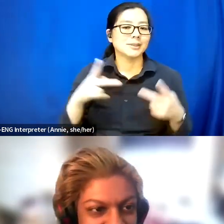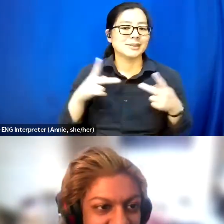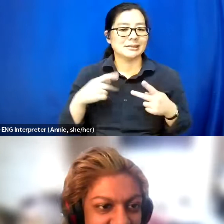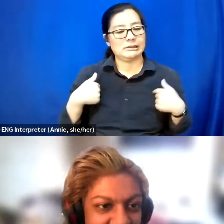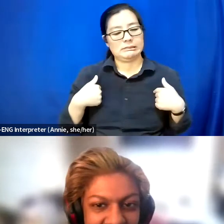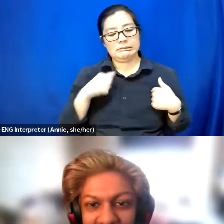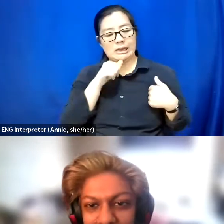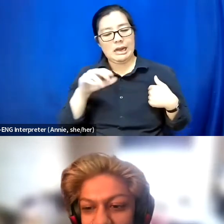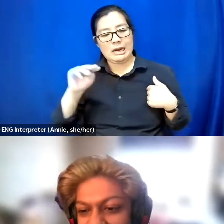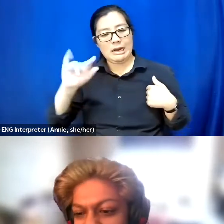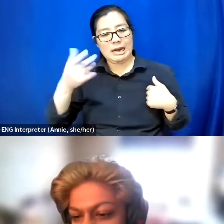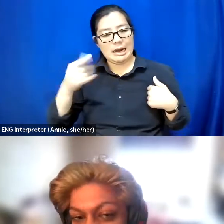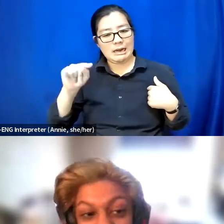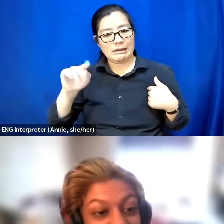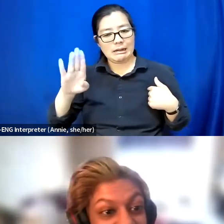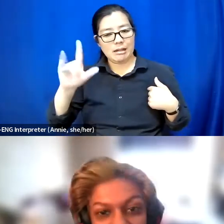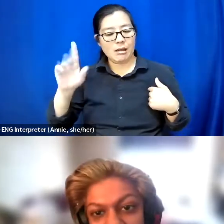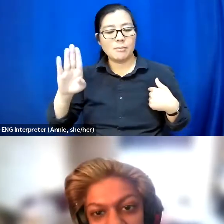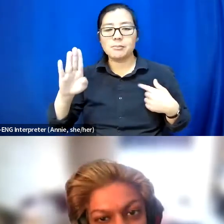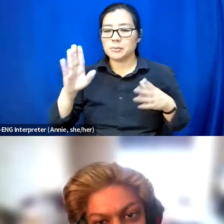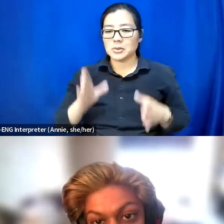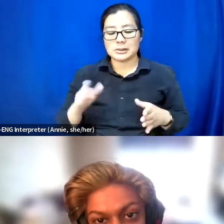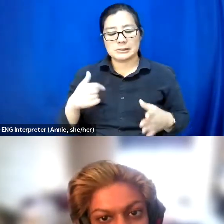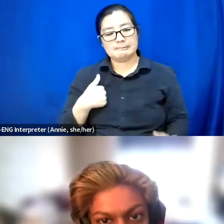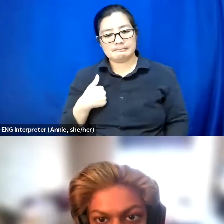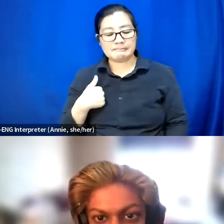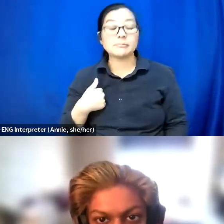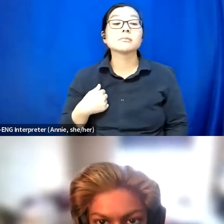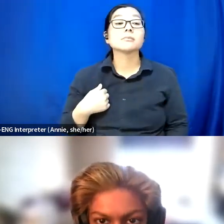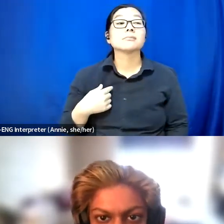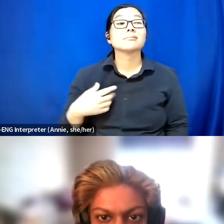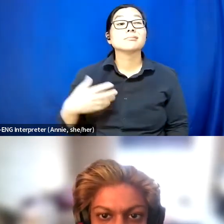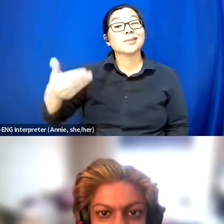And part of that is historically inaccessibility.